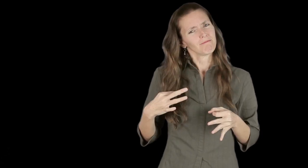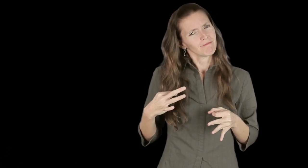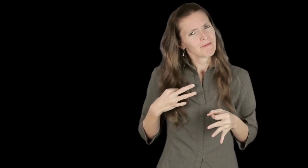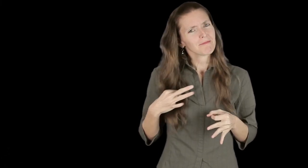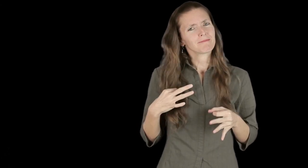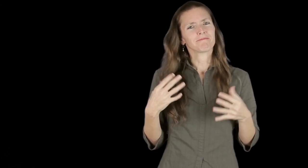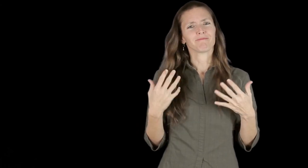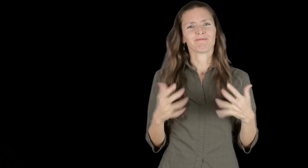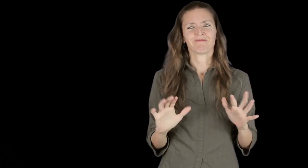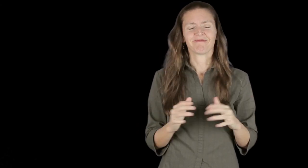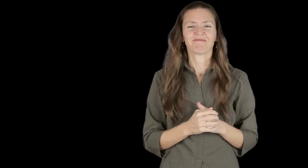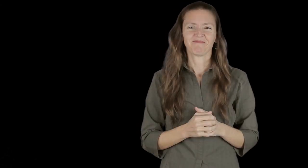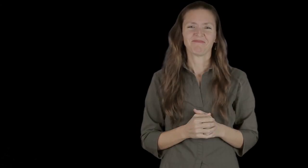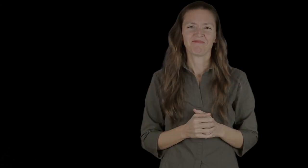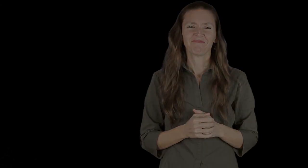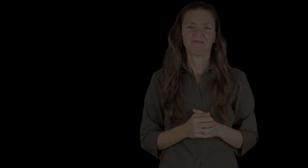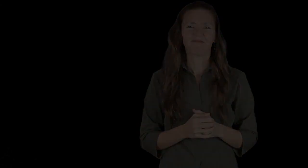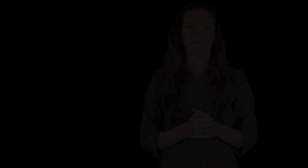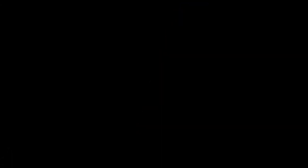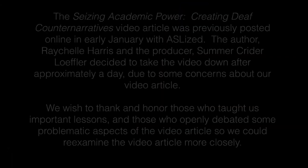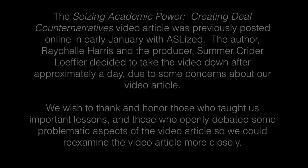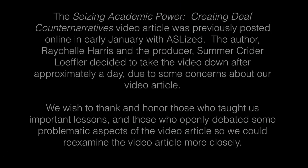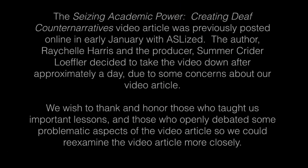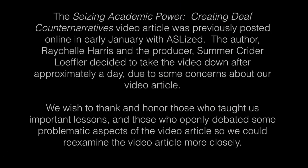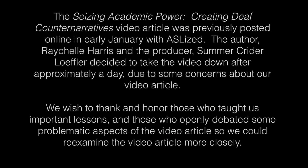Again, we voluntarily decided to do this. [Text in video: white font against black background.]